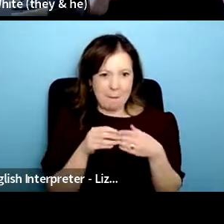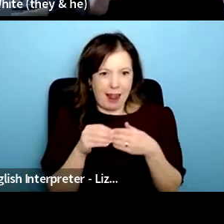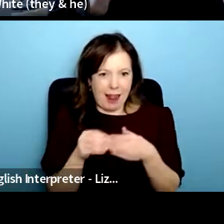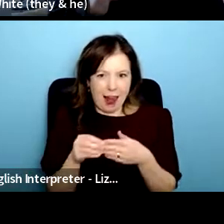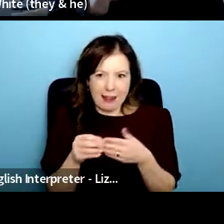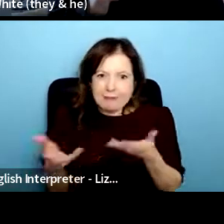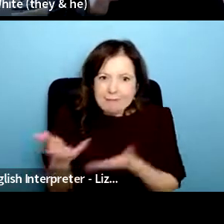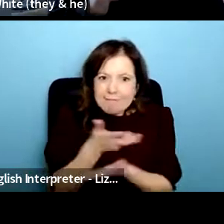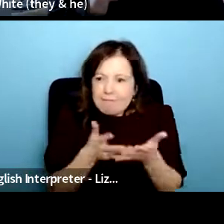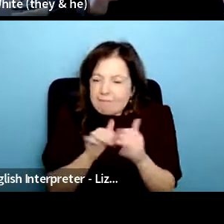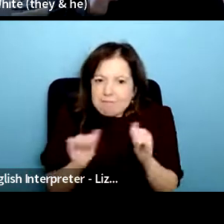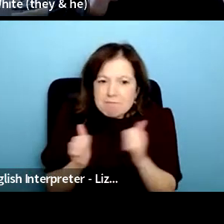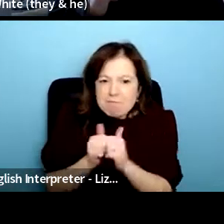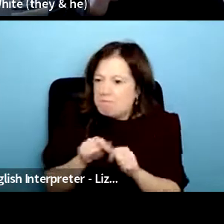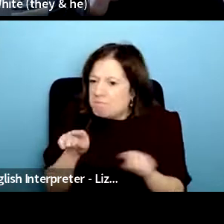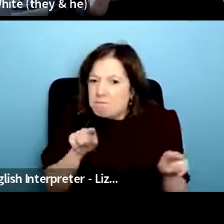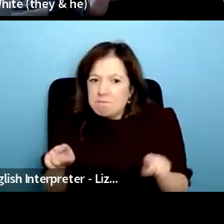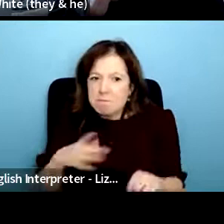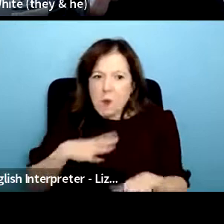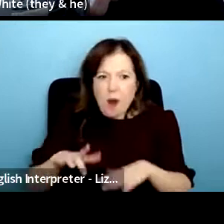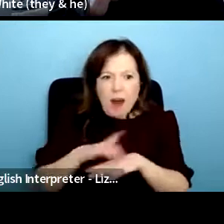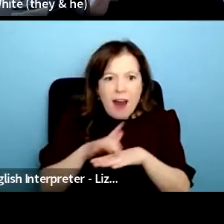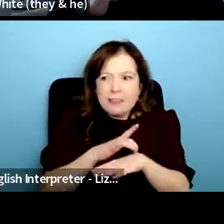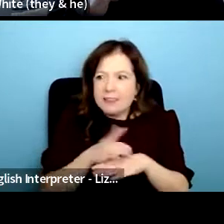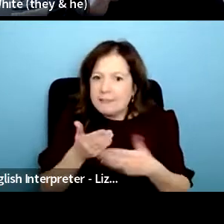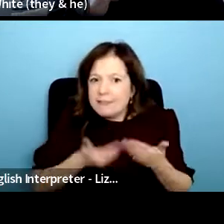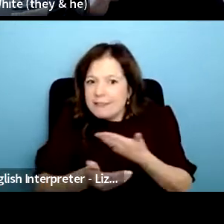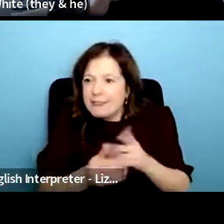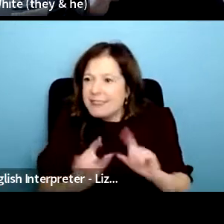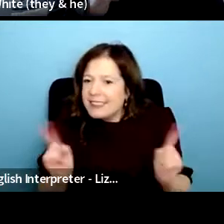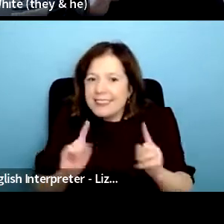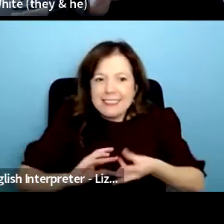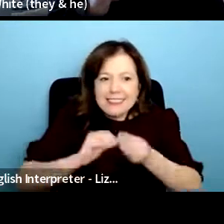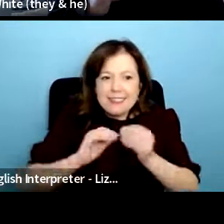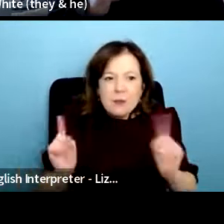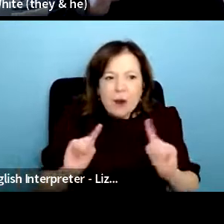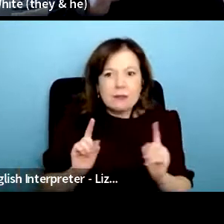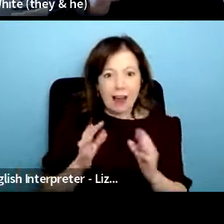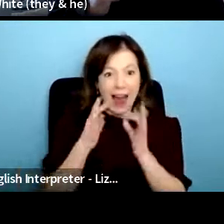in and say oh what would we want to work on over the next few weeks um often those things will be